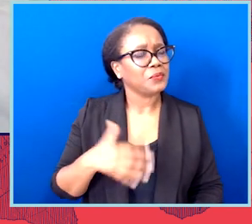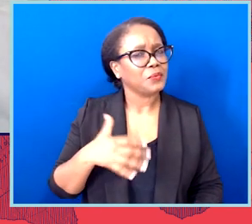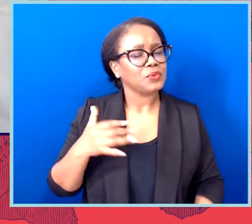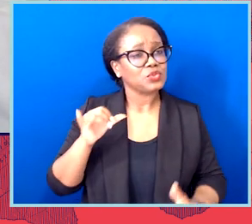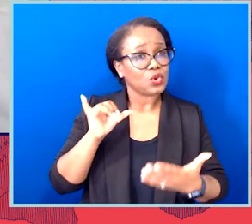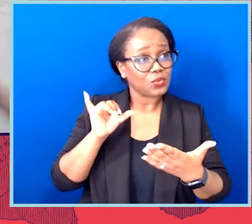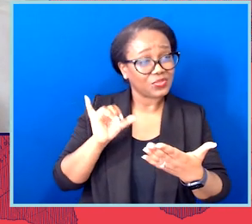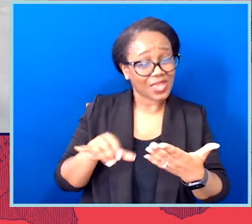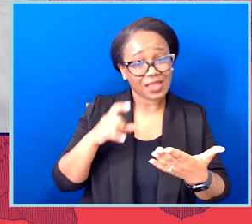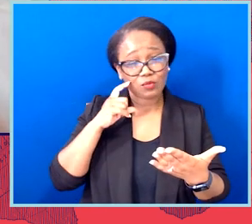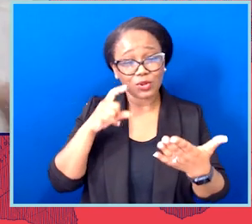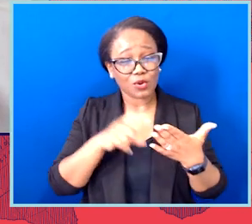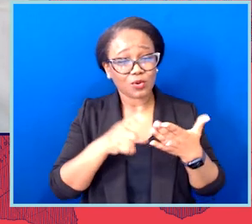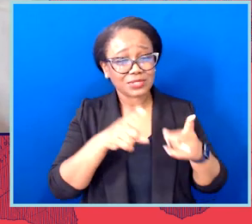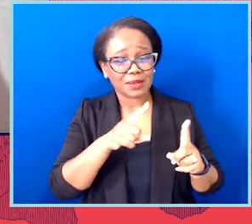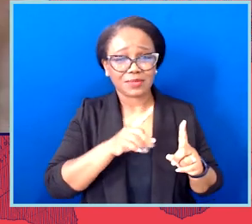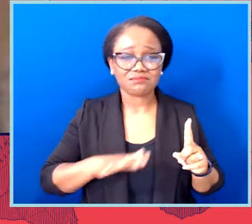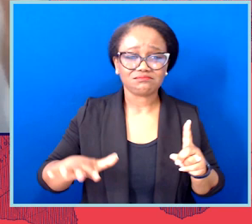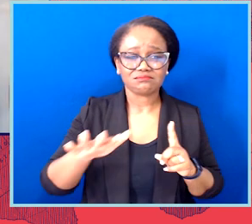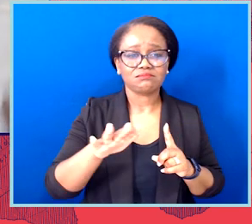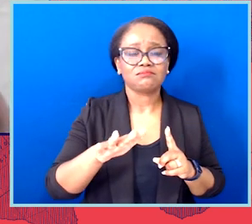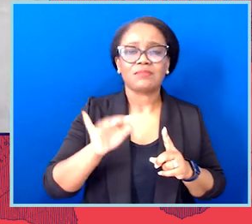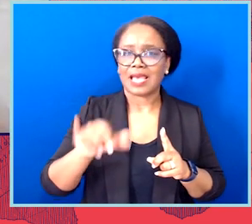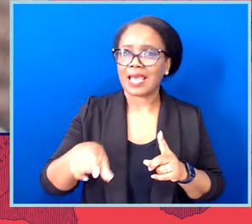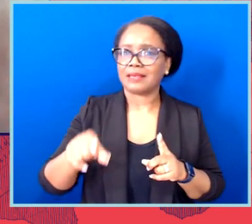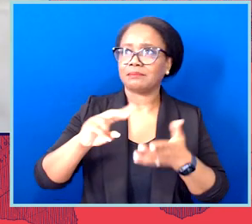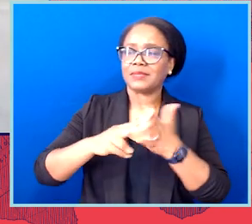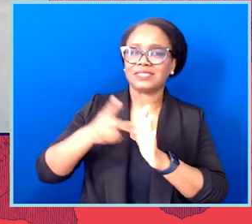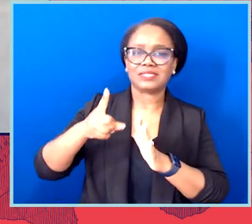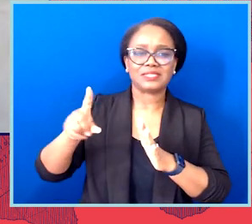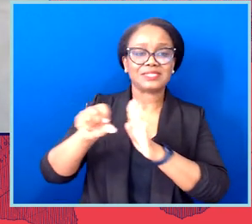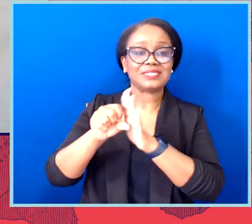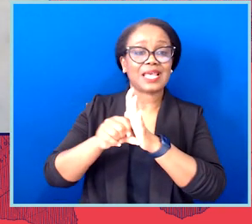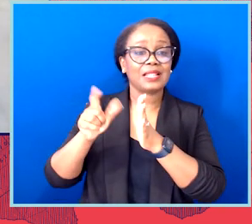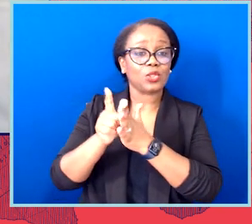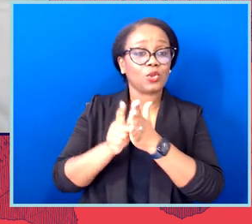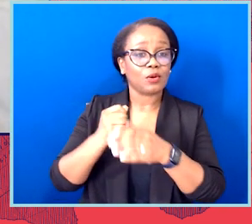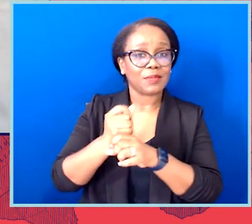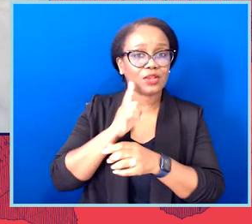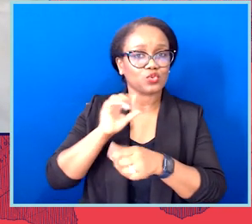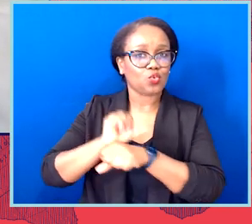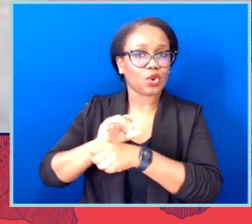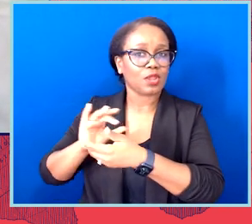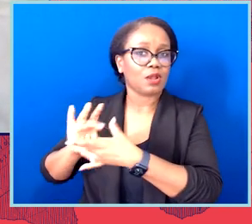These state legislatures are working to suppress, to control, and to inhibit people. And this is a part of that, too.